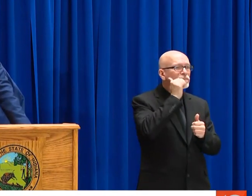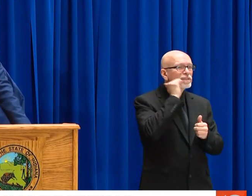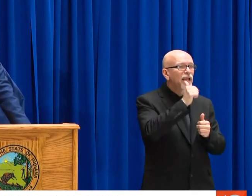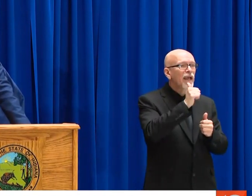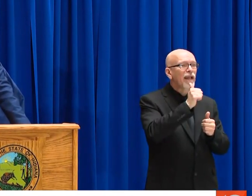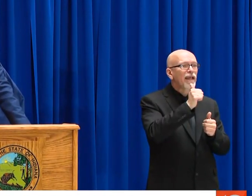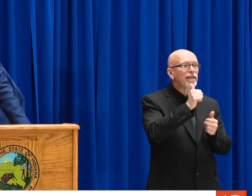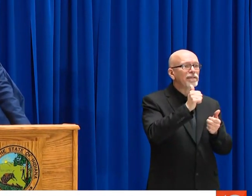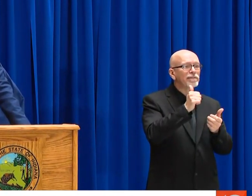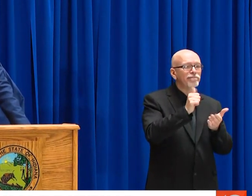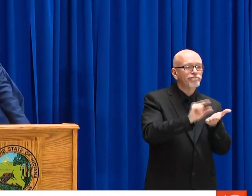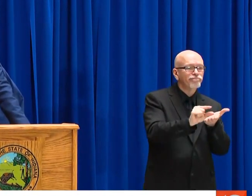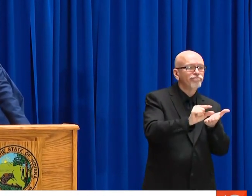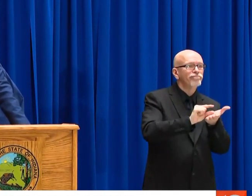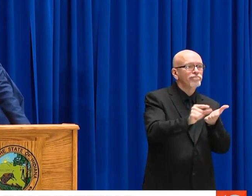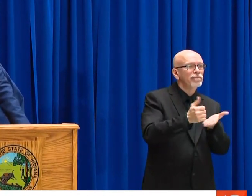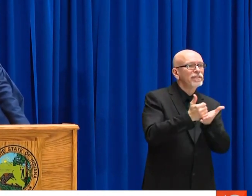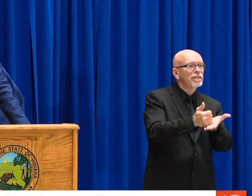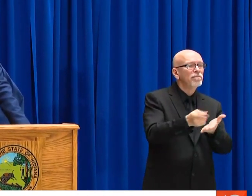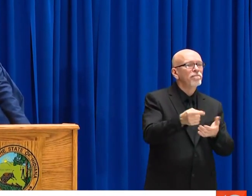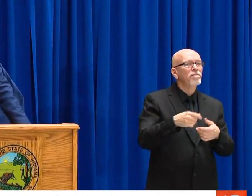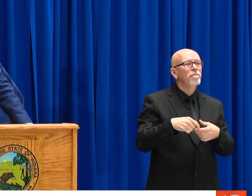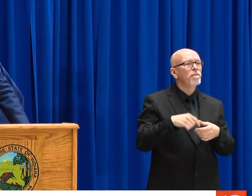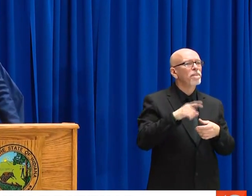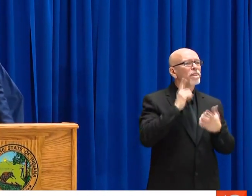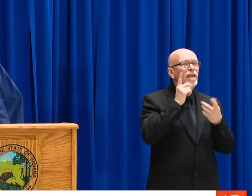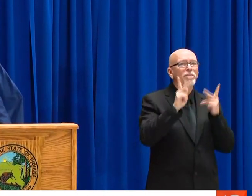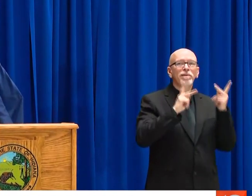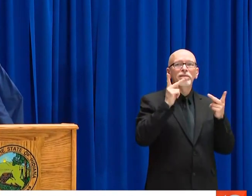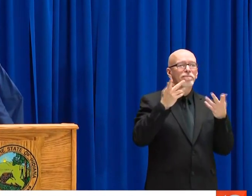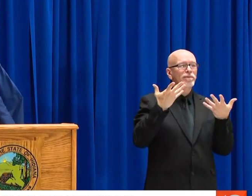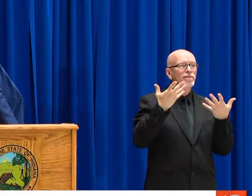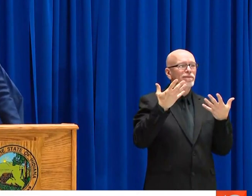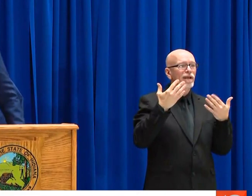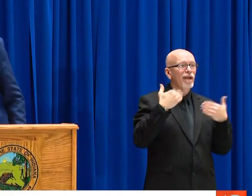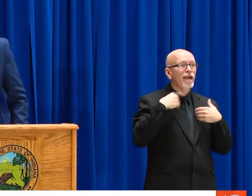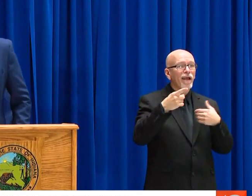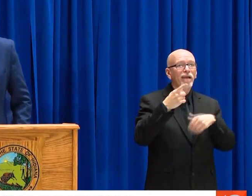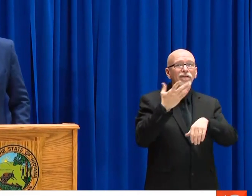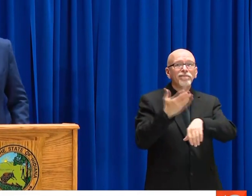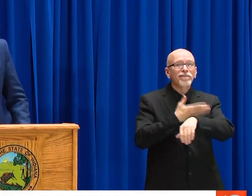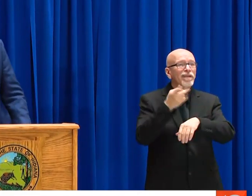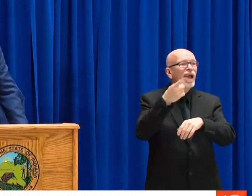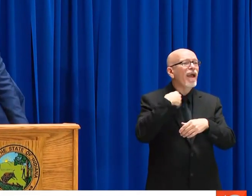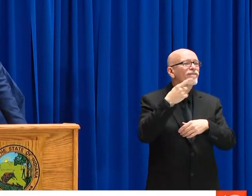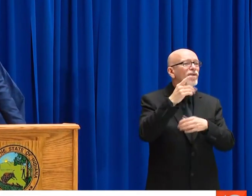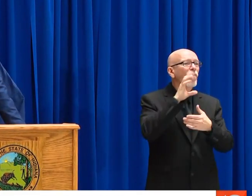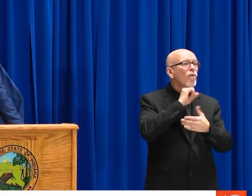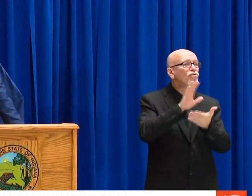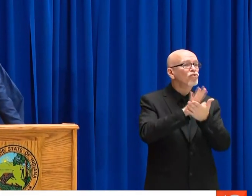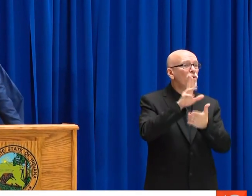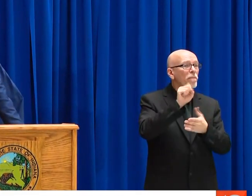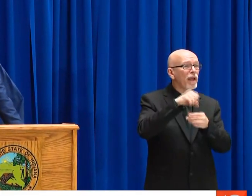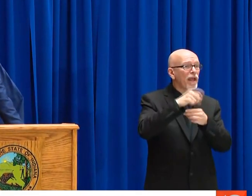HELPING SOME OF THE RESTAURANT OWNERS AND HELPING PEOPLE WHO ARE OUT OF WORK WITH A DAILY STIPEND.